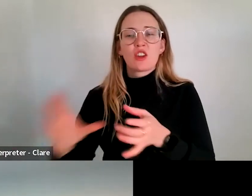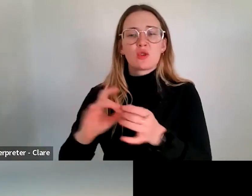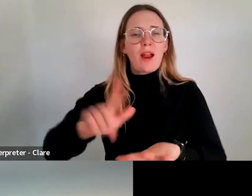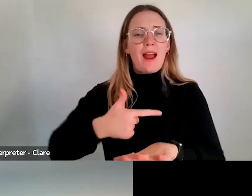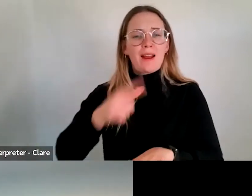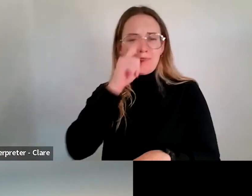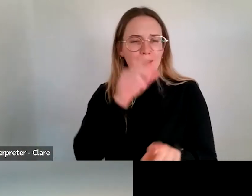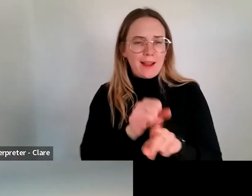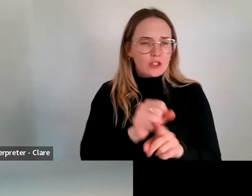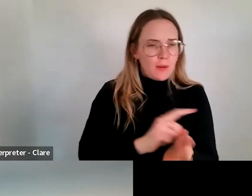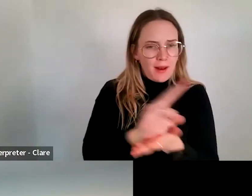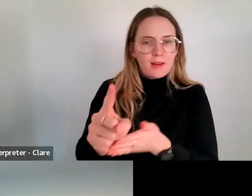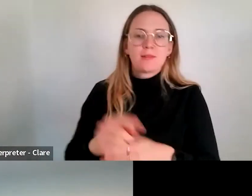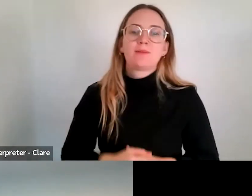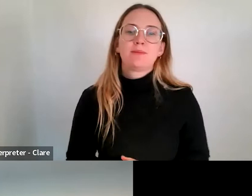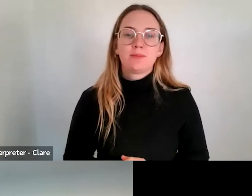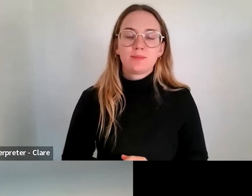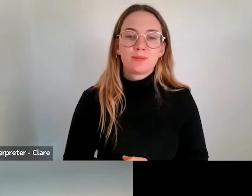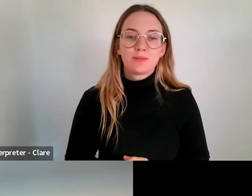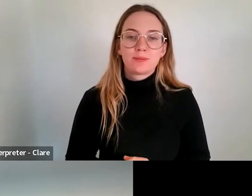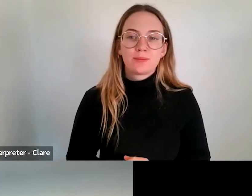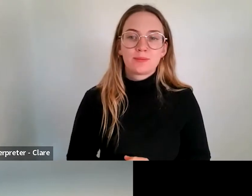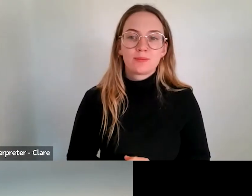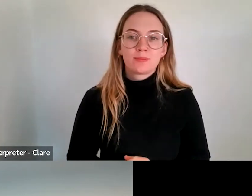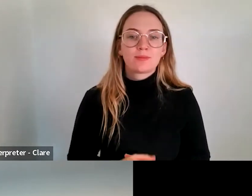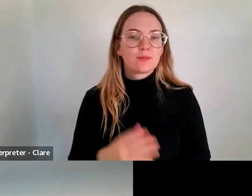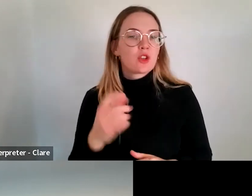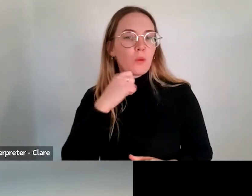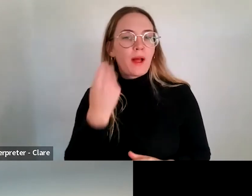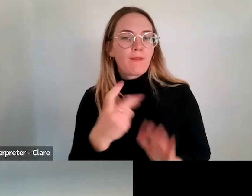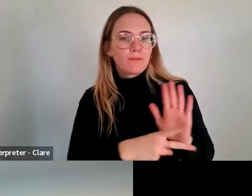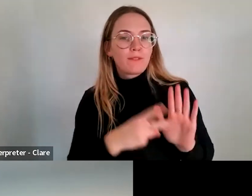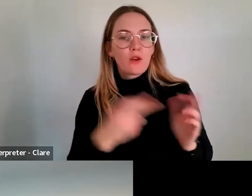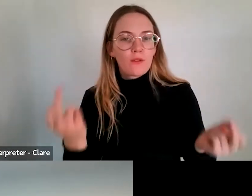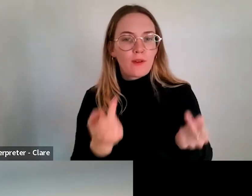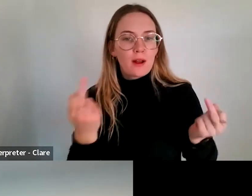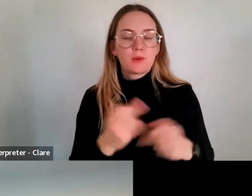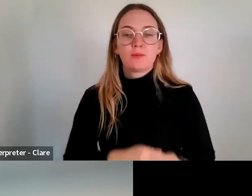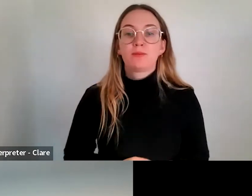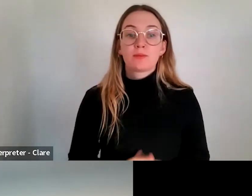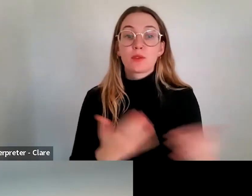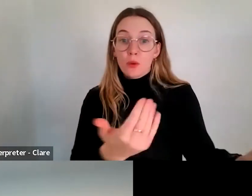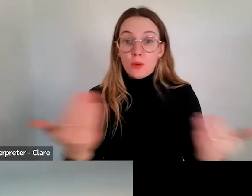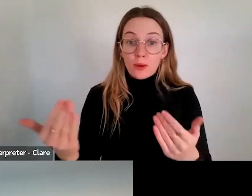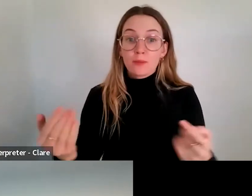gone on in the beginning if they want to watch back to the webinar. So welcome, everybody. I first of all